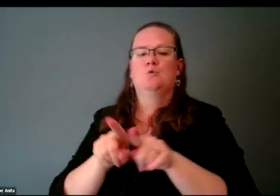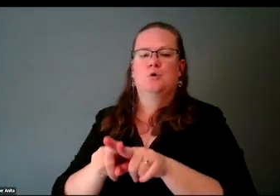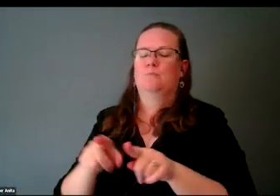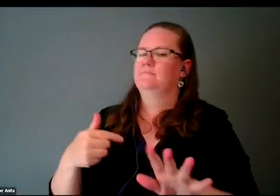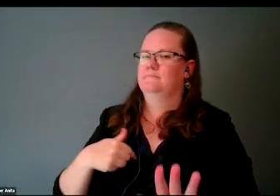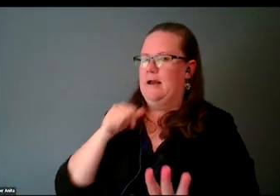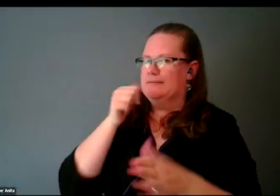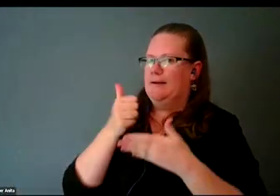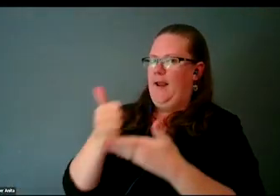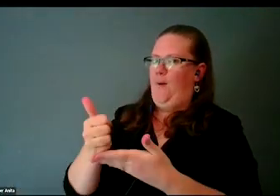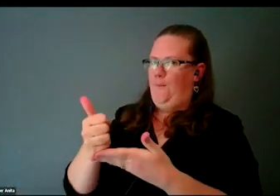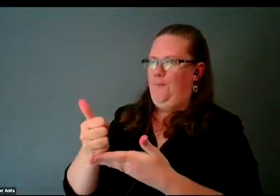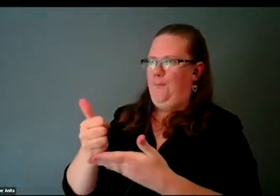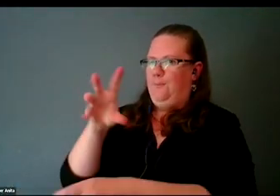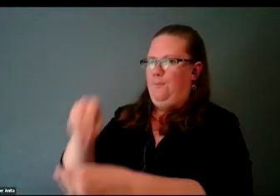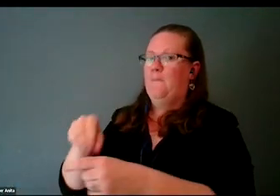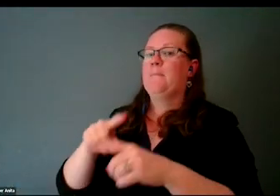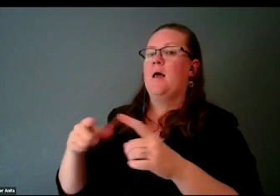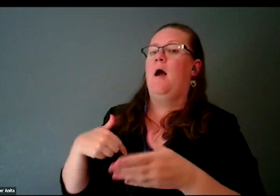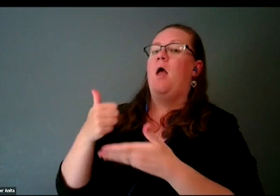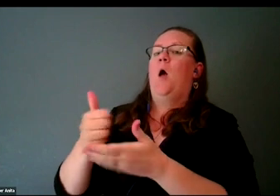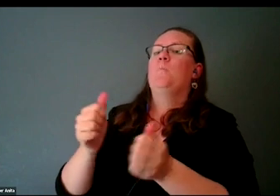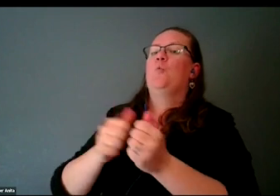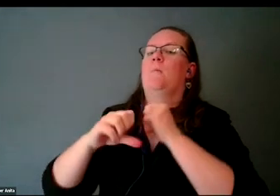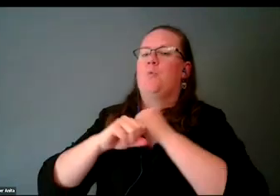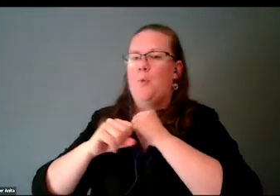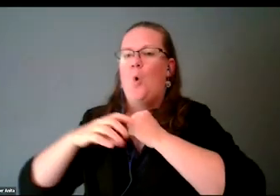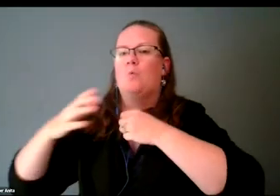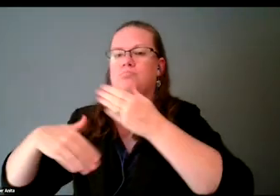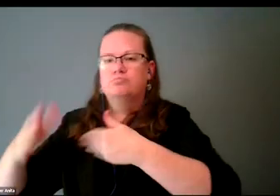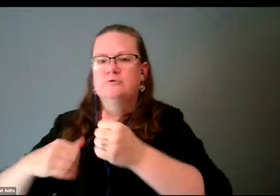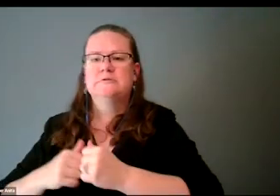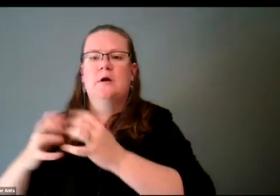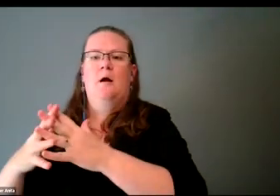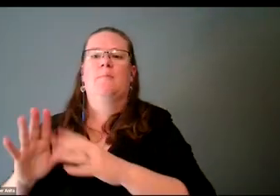but I helped with the rollout of their Google Guided Frame,